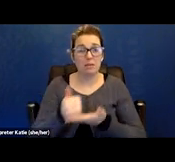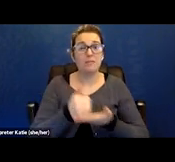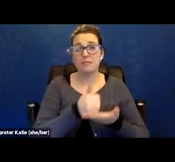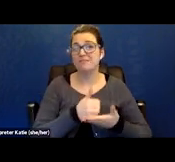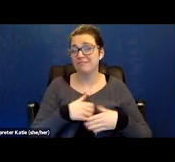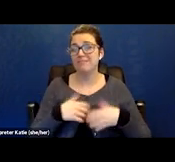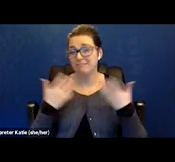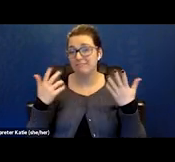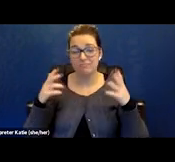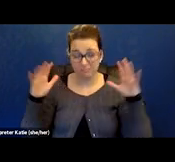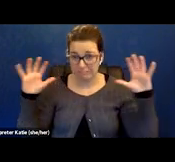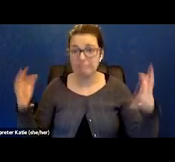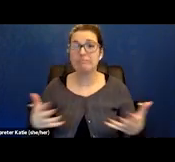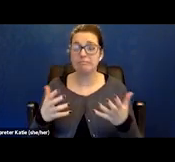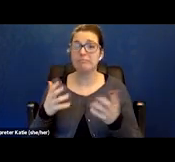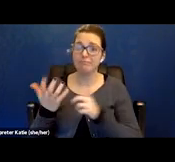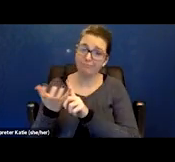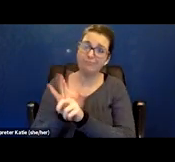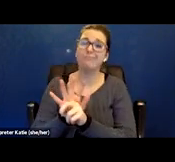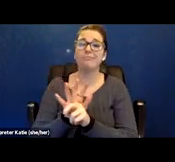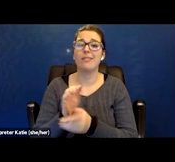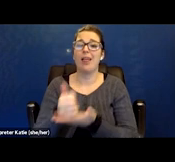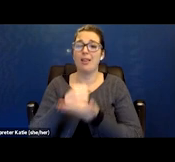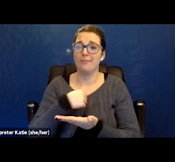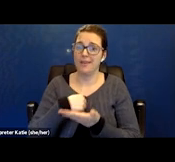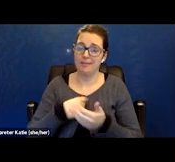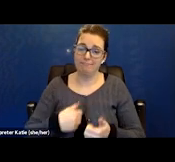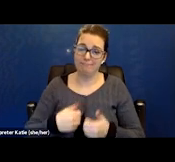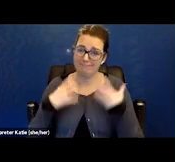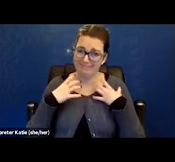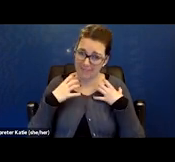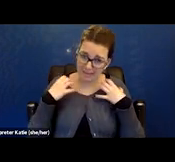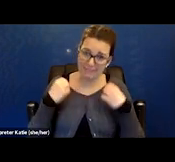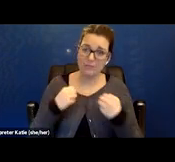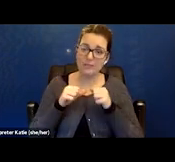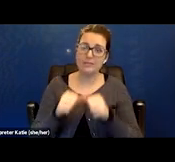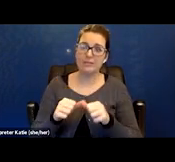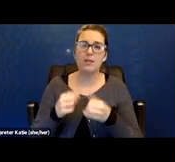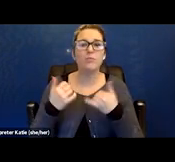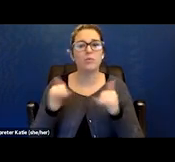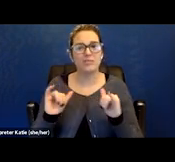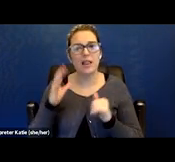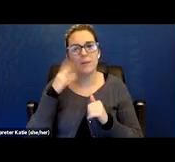But you know, not without still some setbacks and the thing for me was the financials.